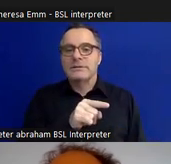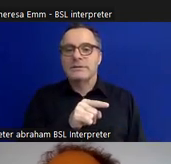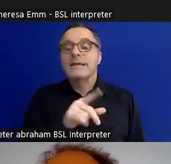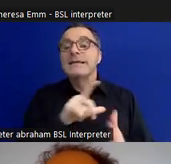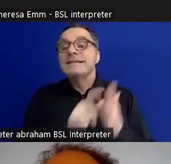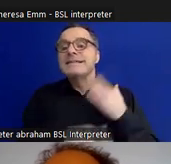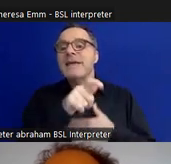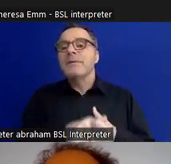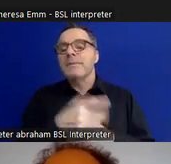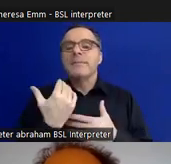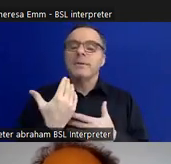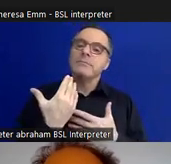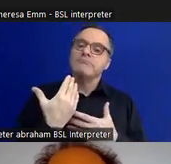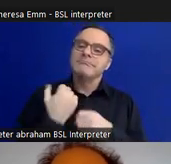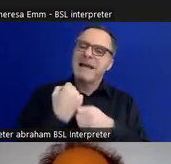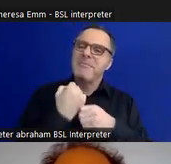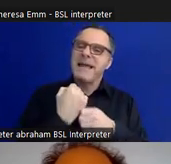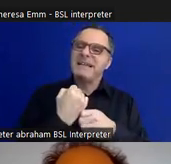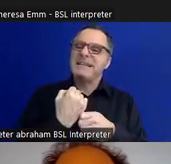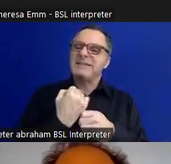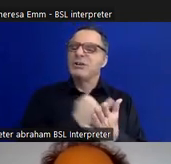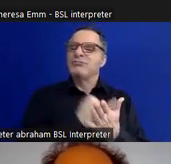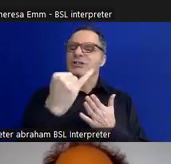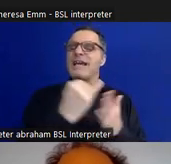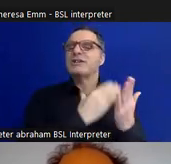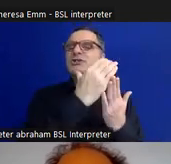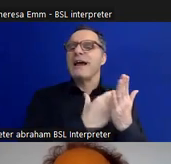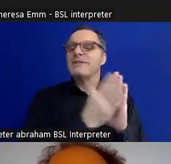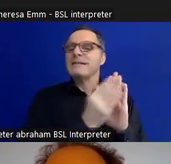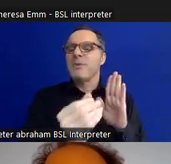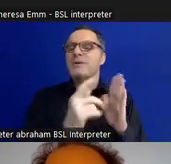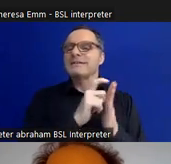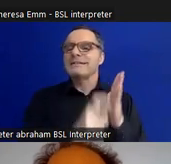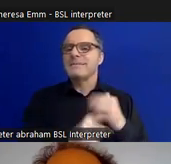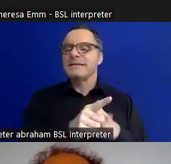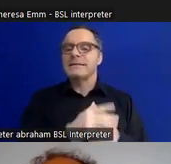against the charity model of disability; could equally have become called 'Justice not charity'